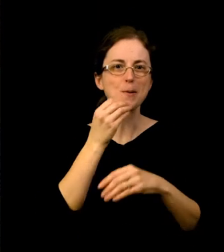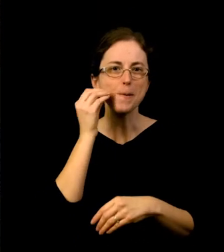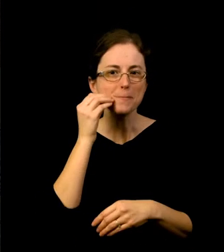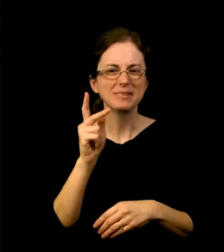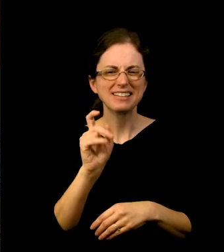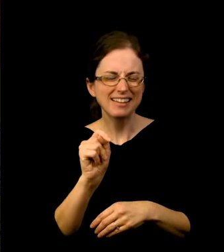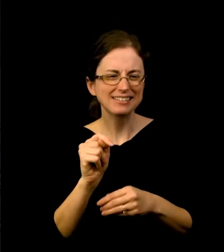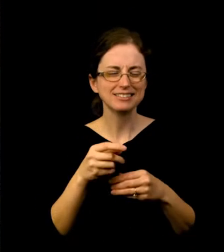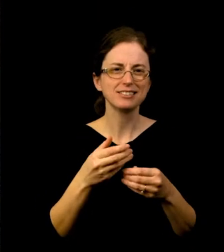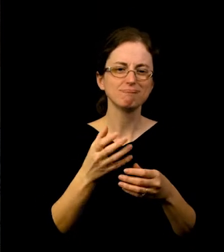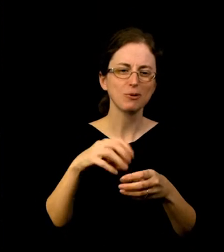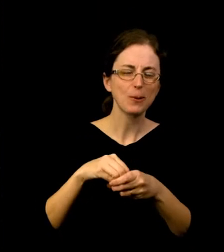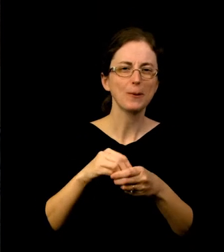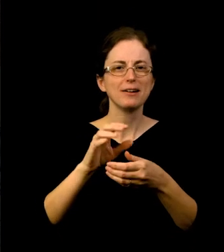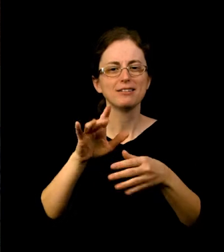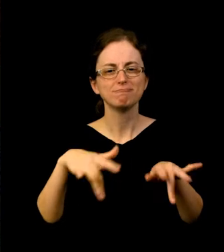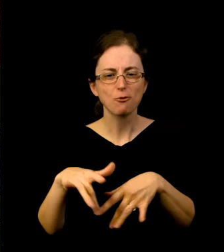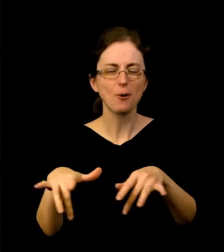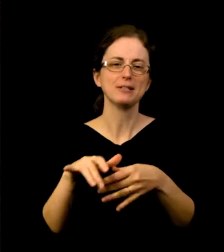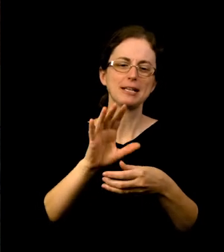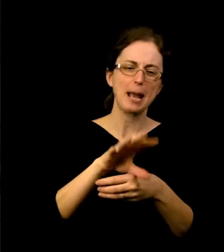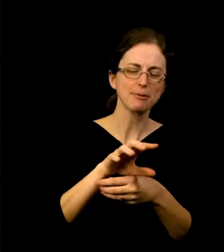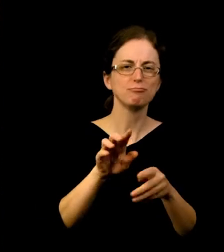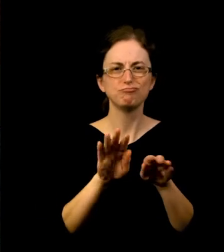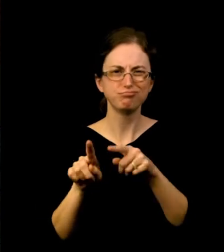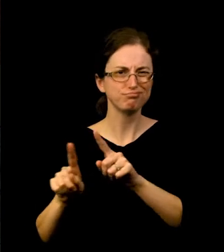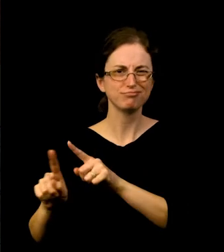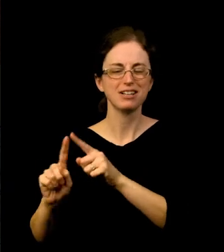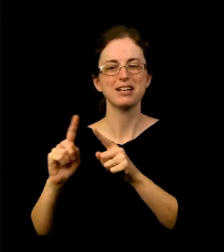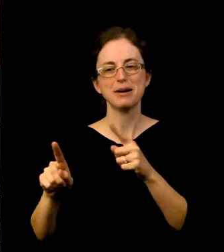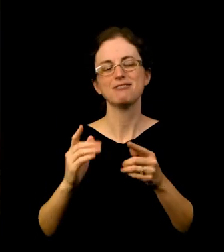Unfortunately, we had to cut that short by two weeks because of the COVID numbers.